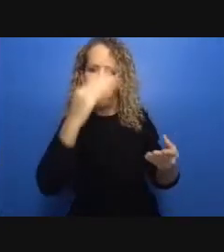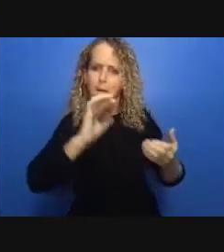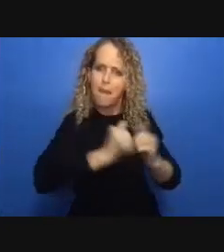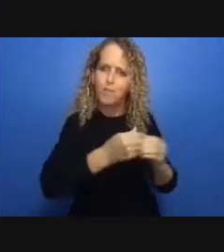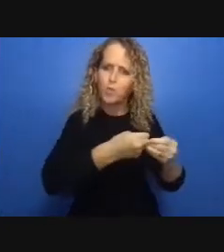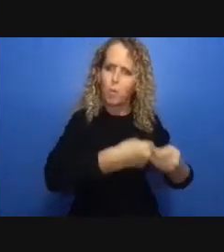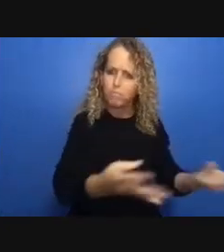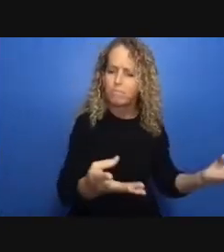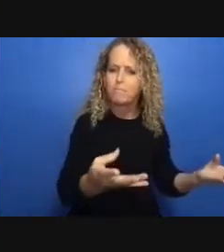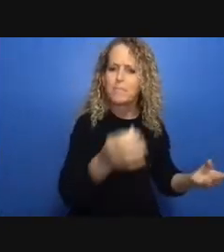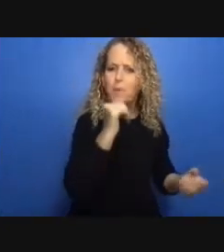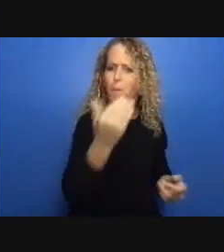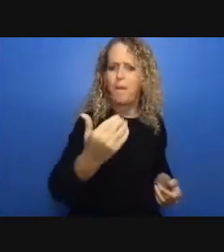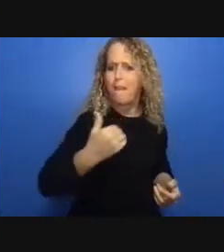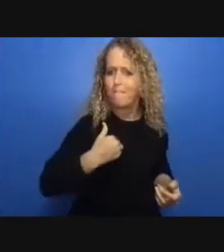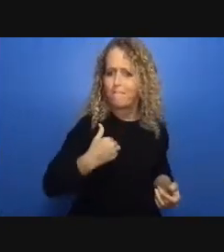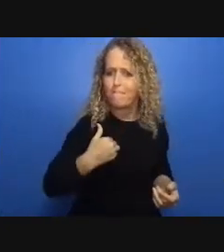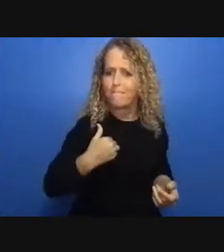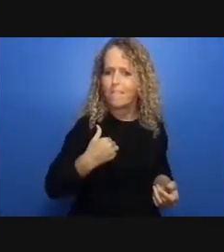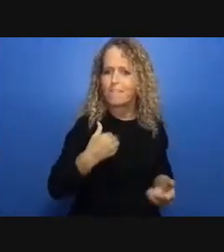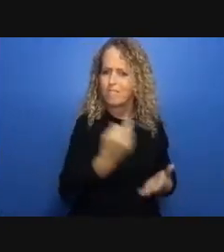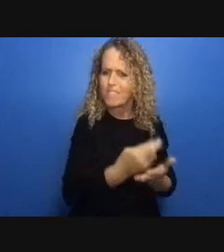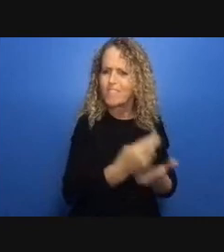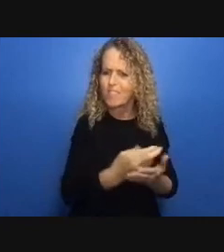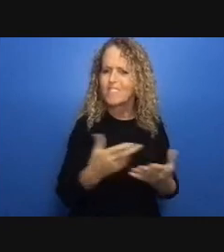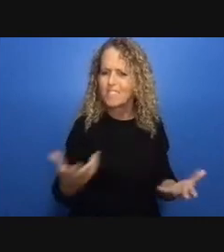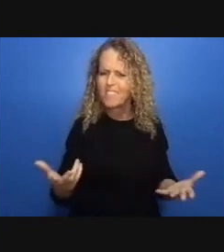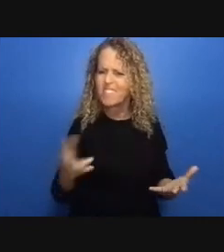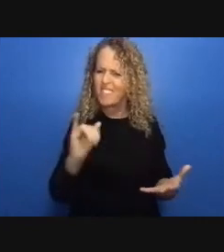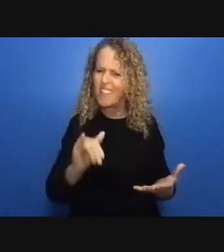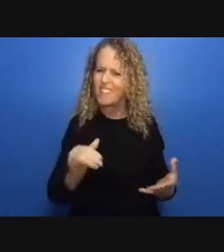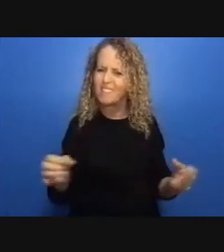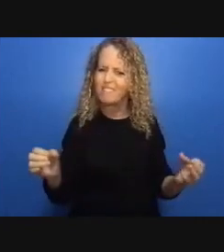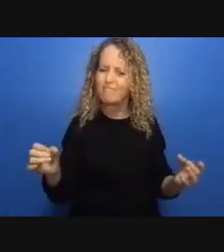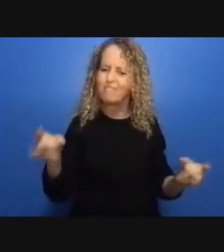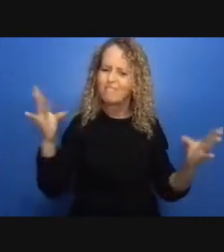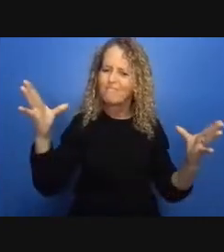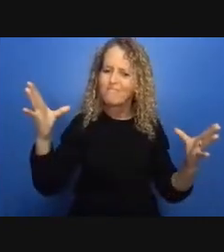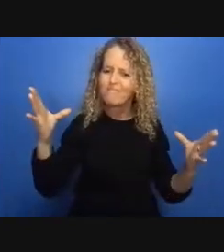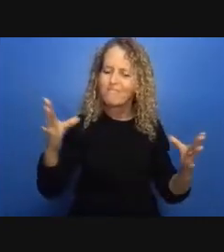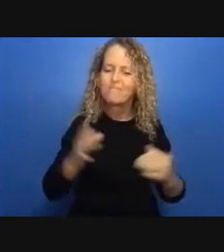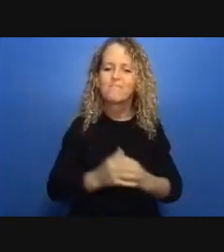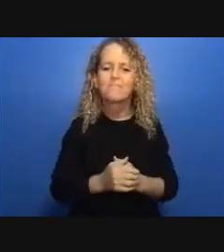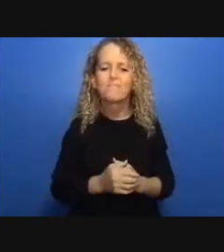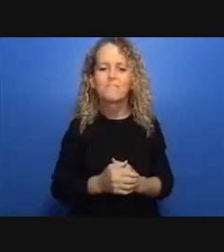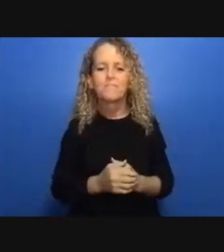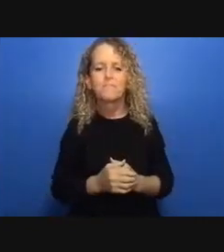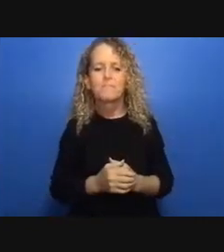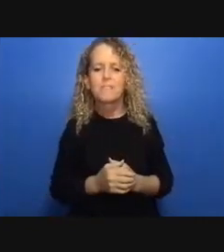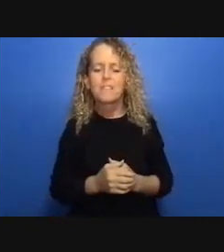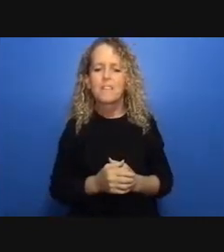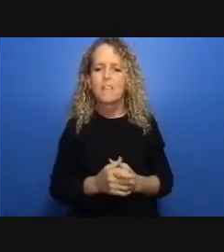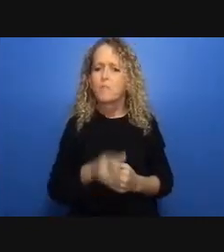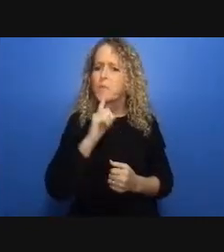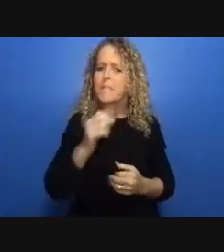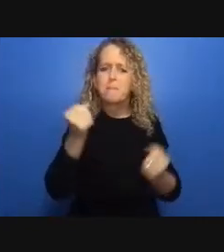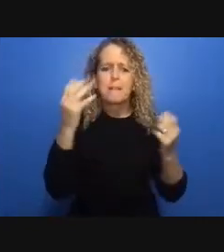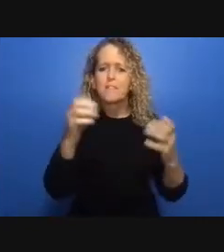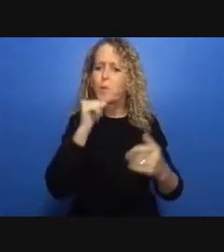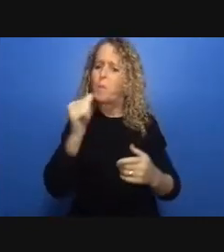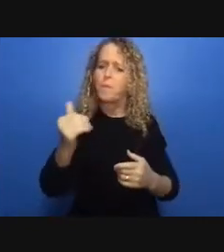a diverse set of experts diverse set of experiences and that's so important to start